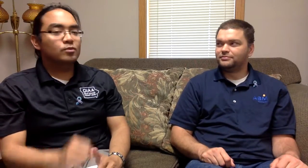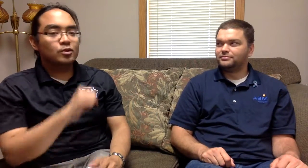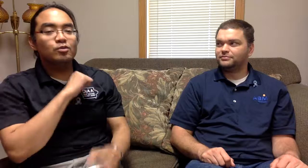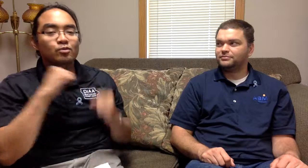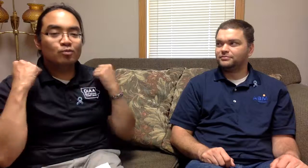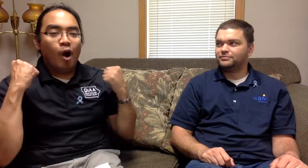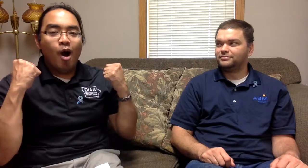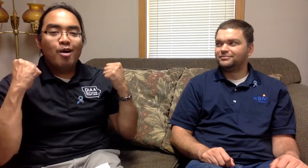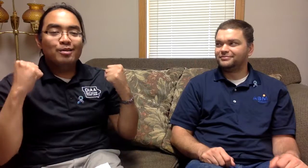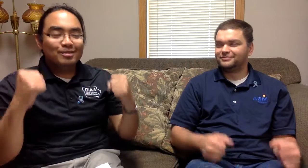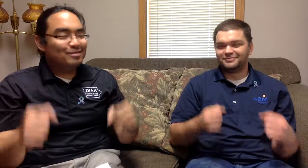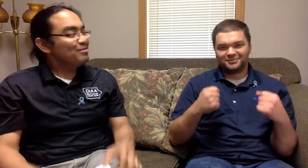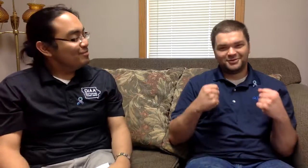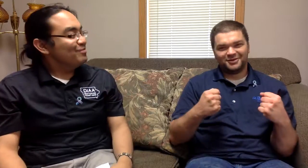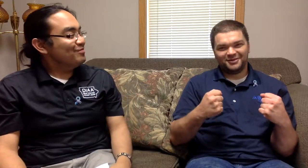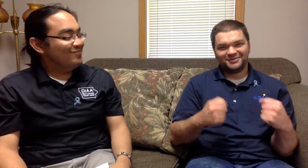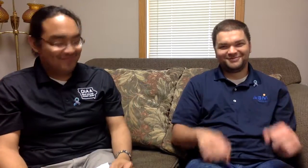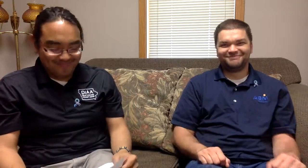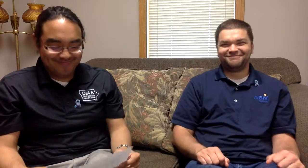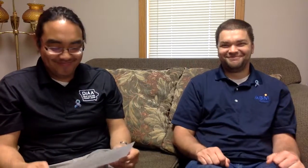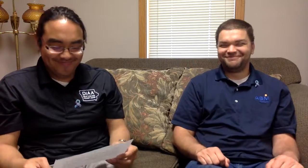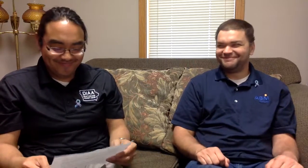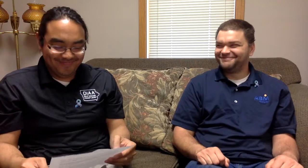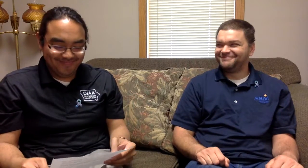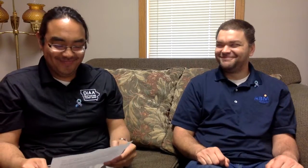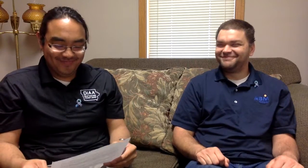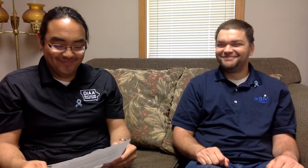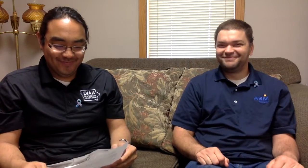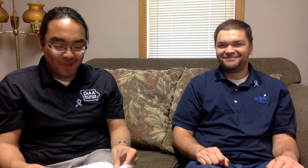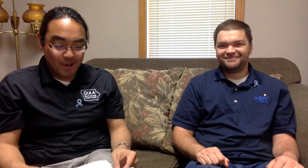STRONG!